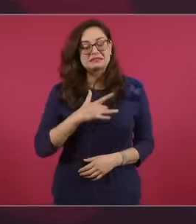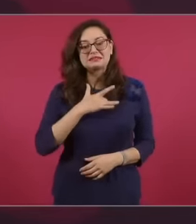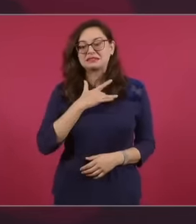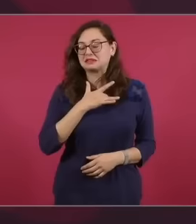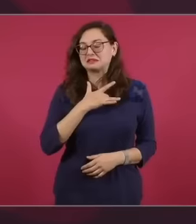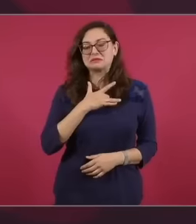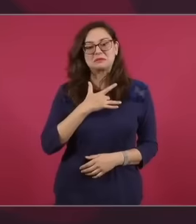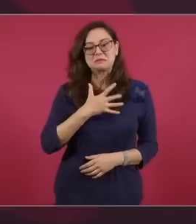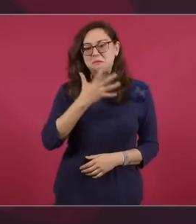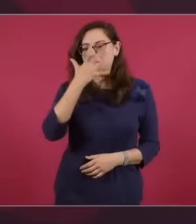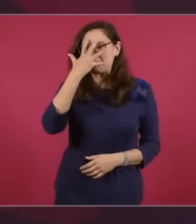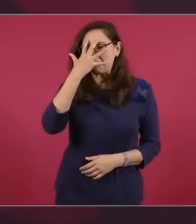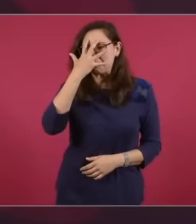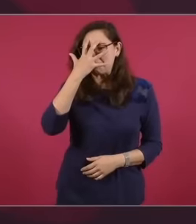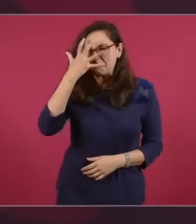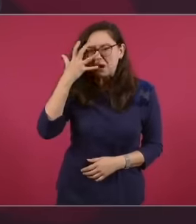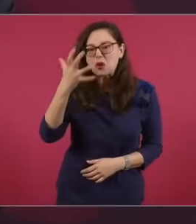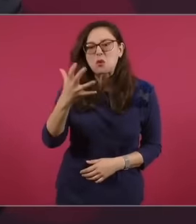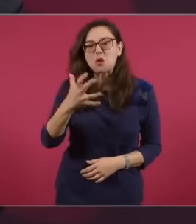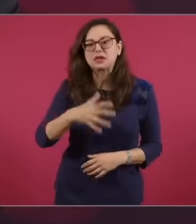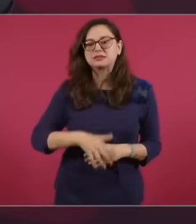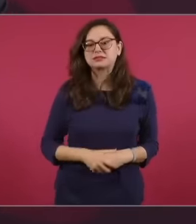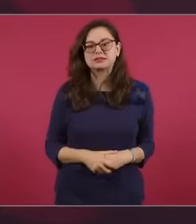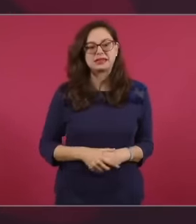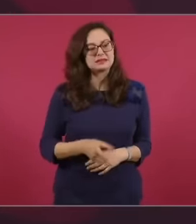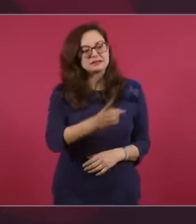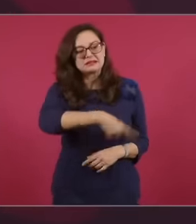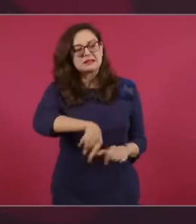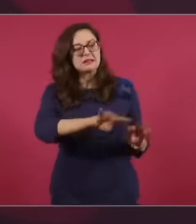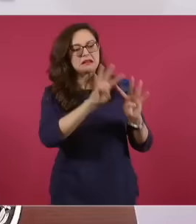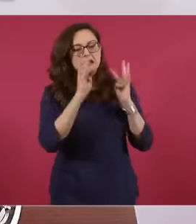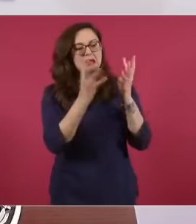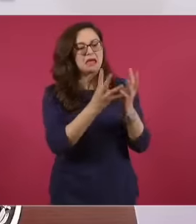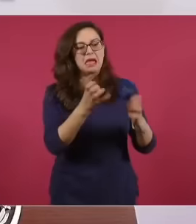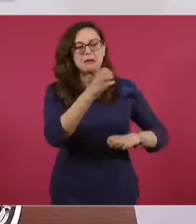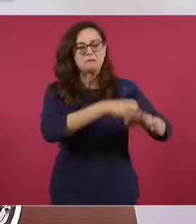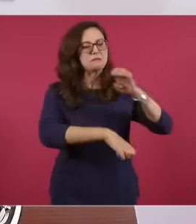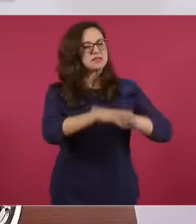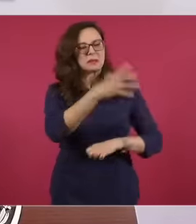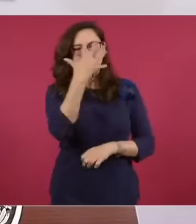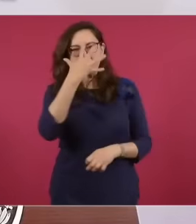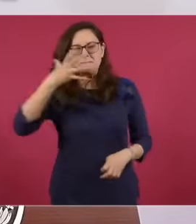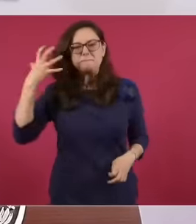what the President's Business Coordinating Council did. They are also the